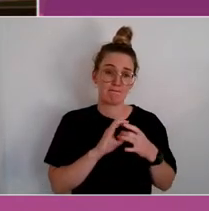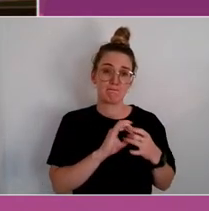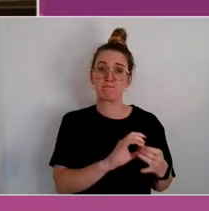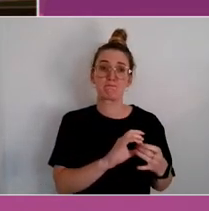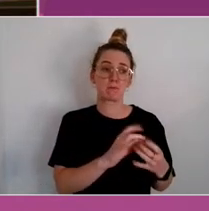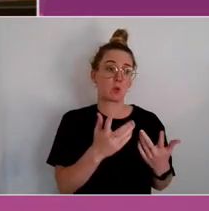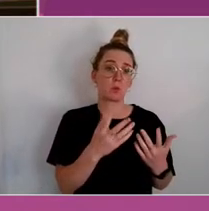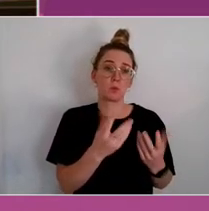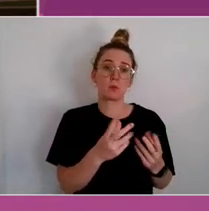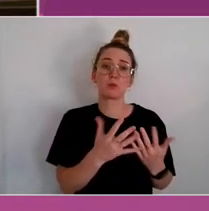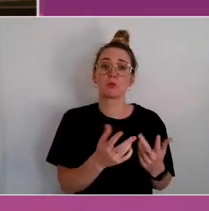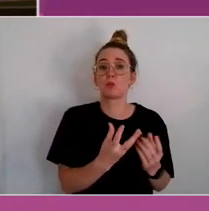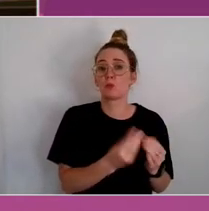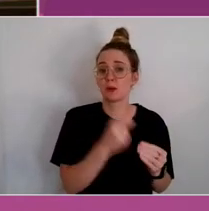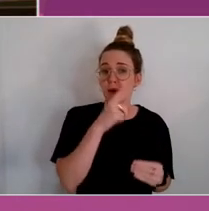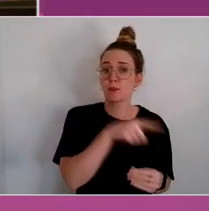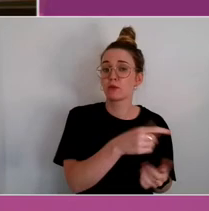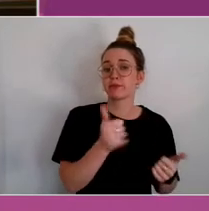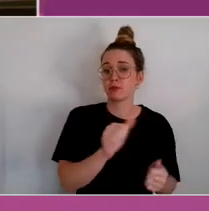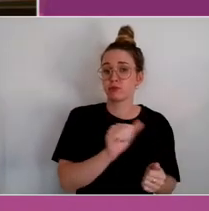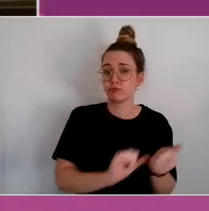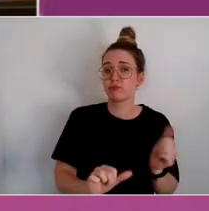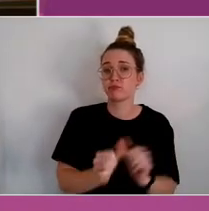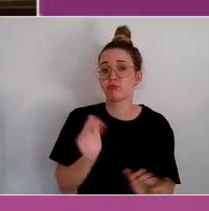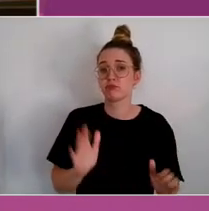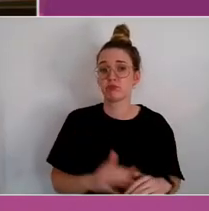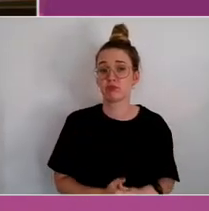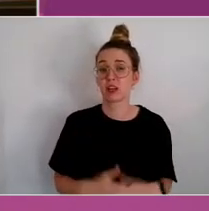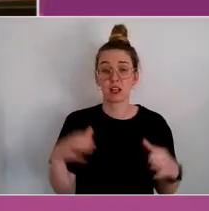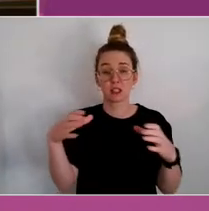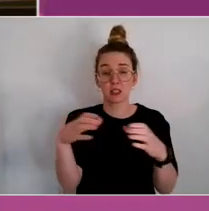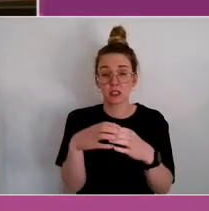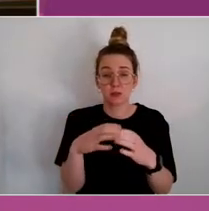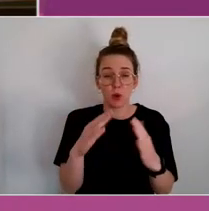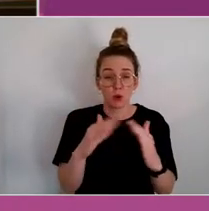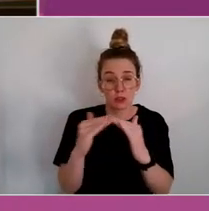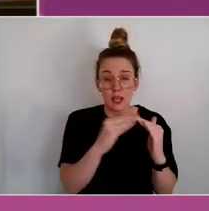You know, and just in a small country town in Western Australia, we have the highest